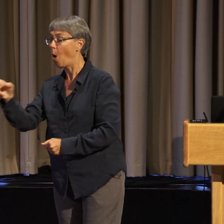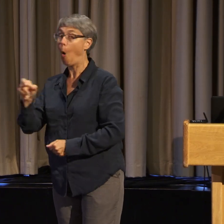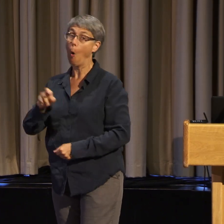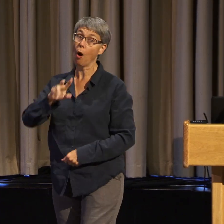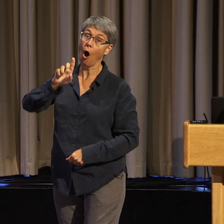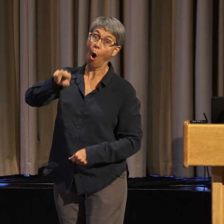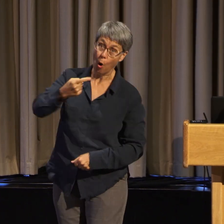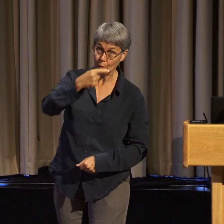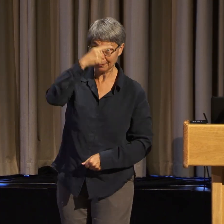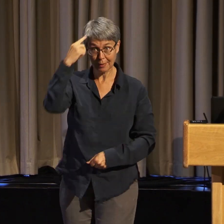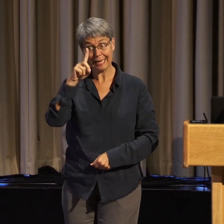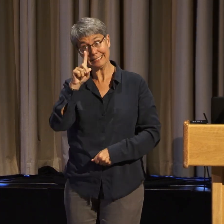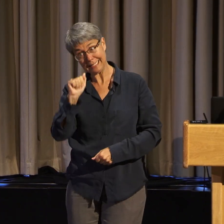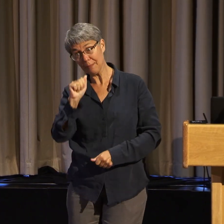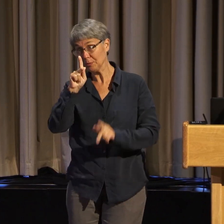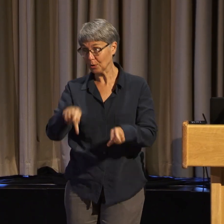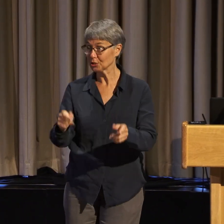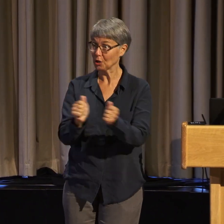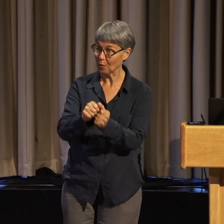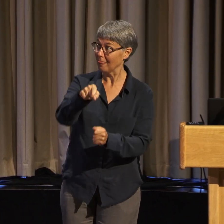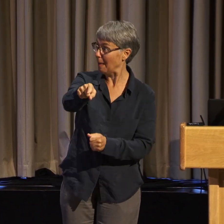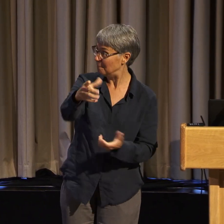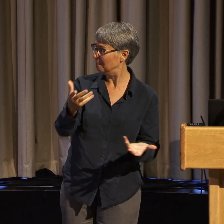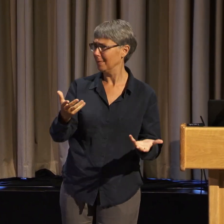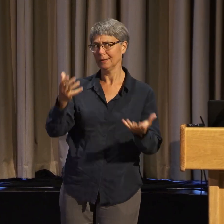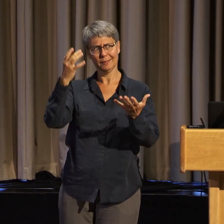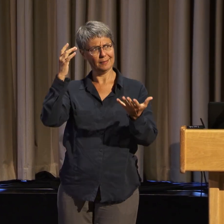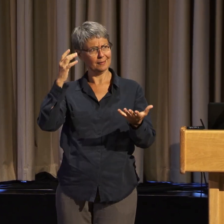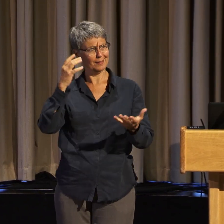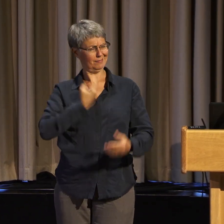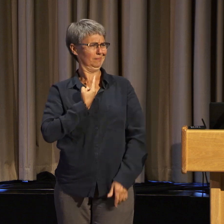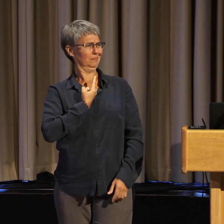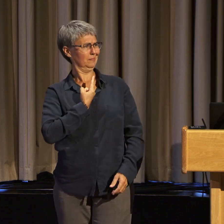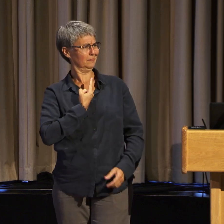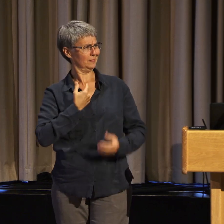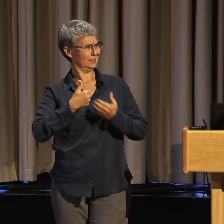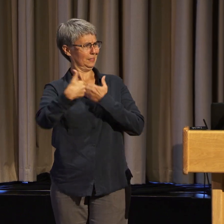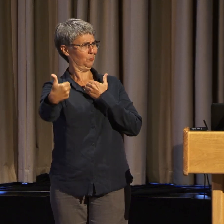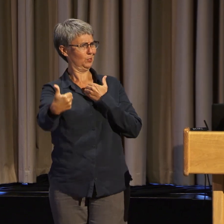I worked in women's issues, I work